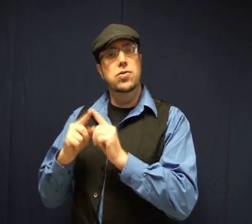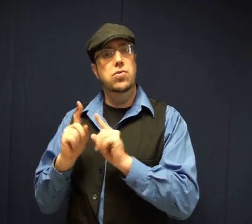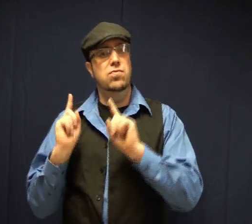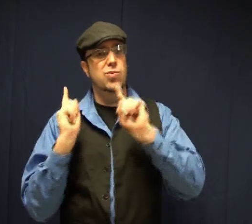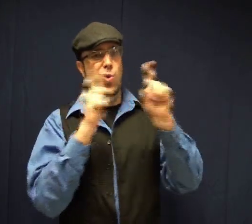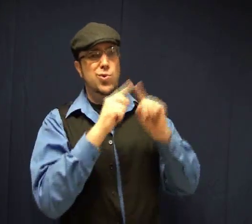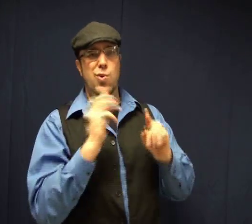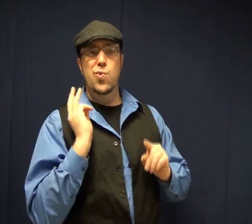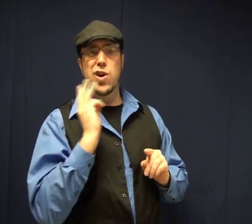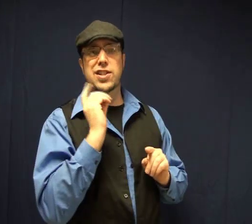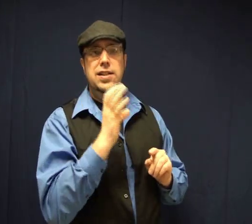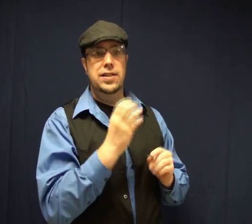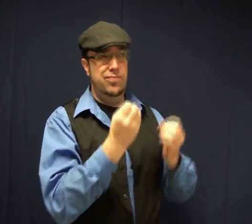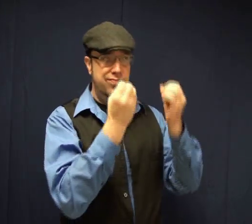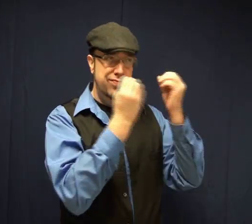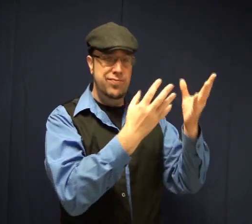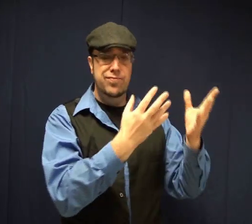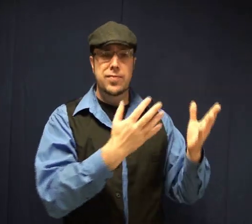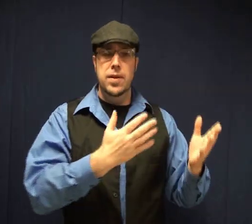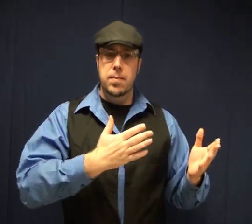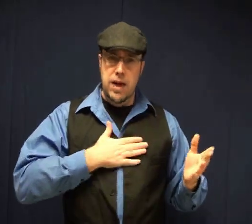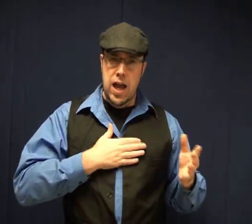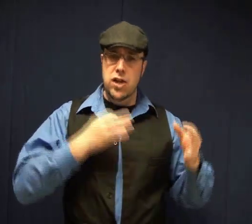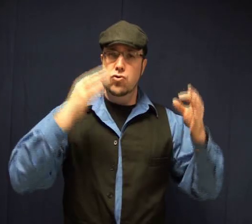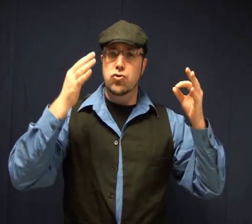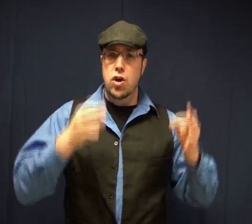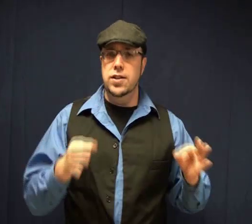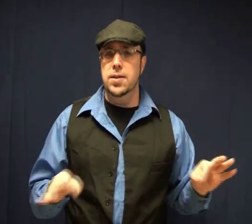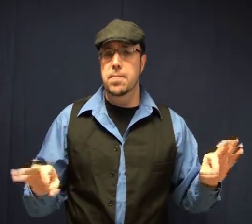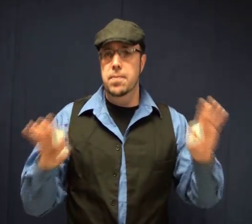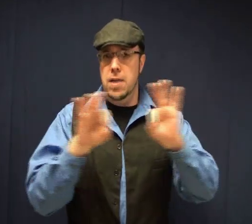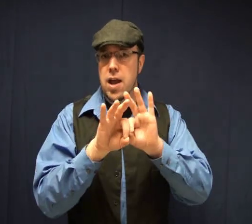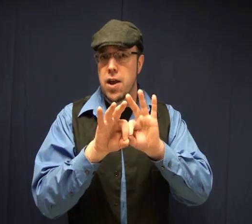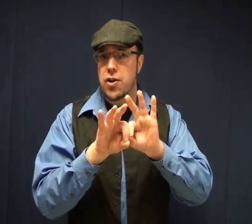to go to Washington DC to tell them that "My Choice Matters".